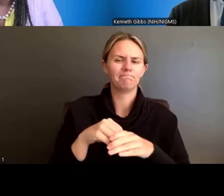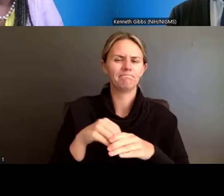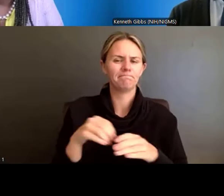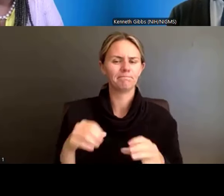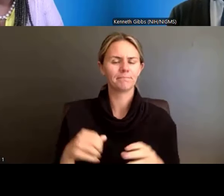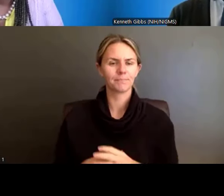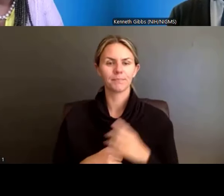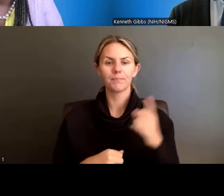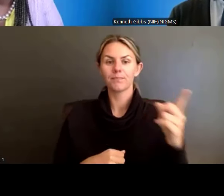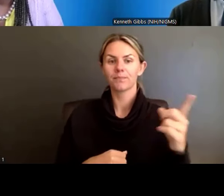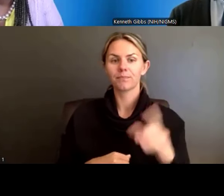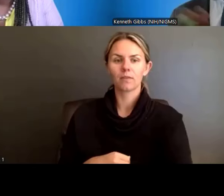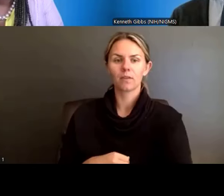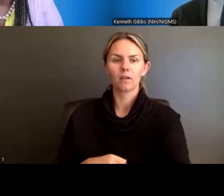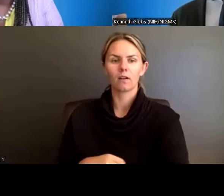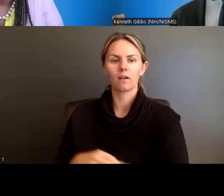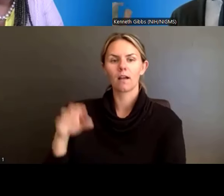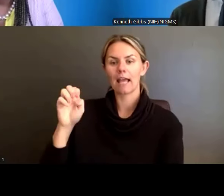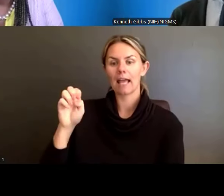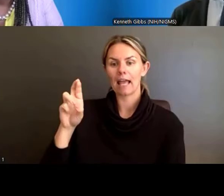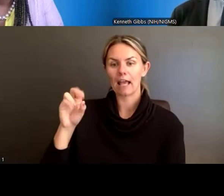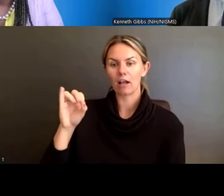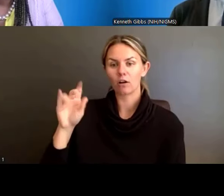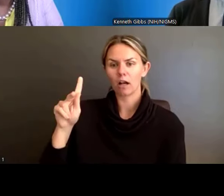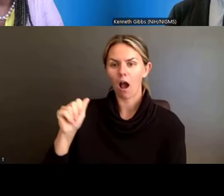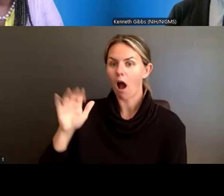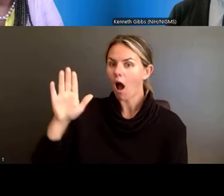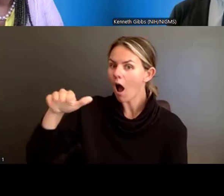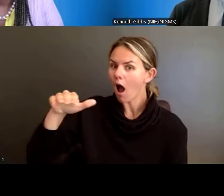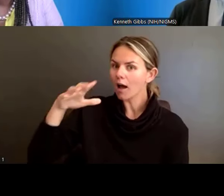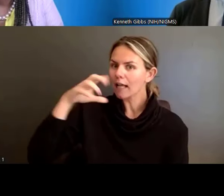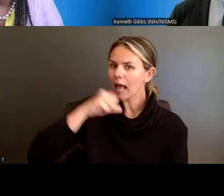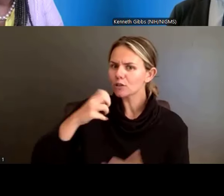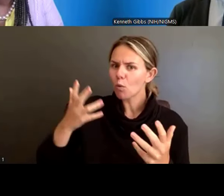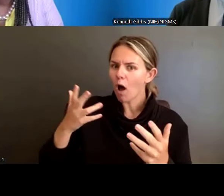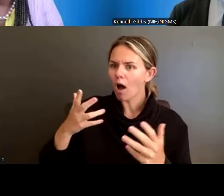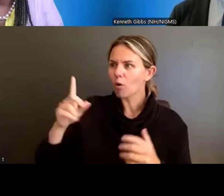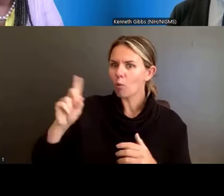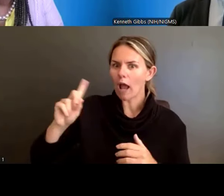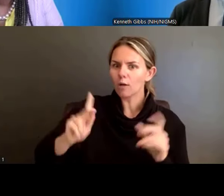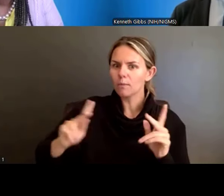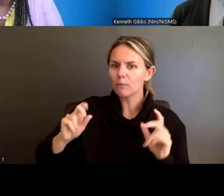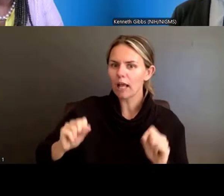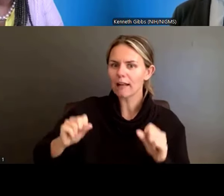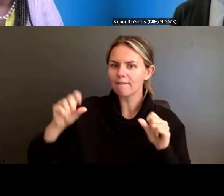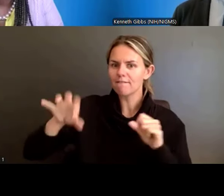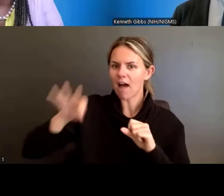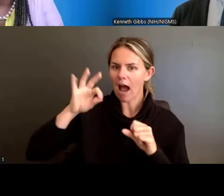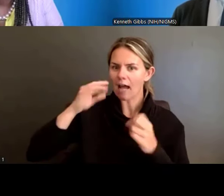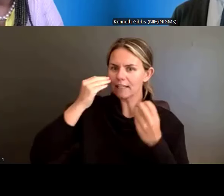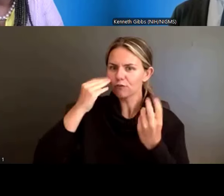can find this information? Dr. Kenneth Gibbs: Where, Dr. Boone? Dr. Ericka Boone: On the grants.nih.gov website.